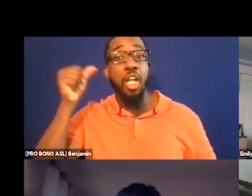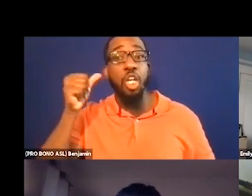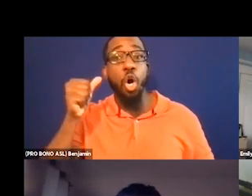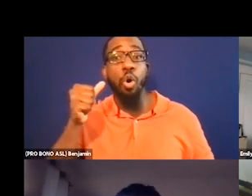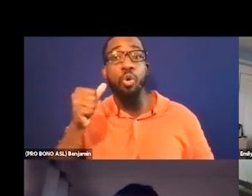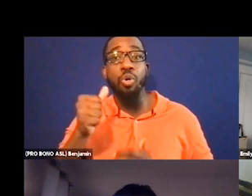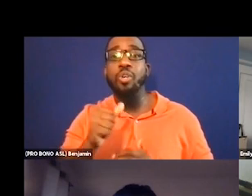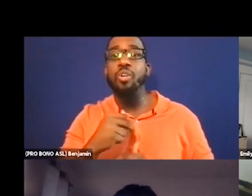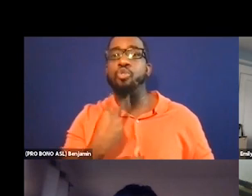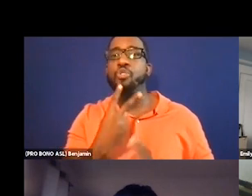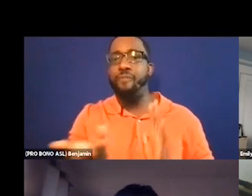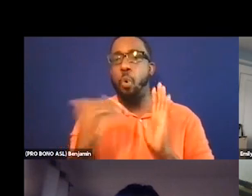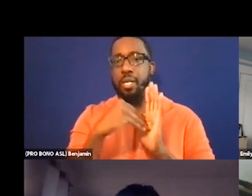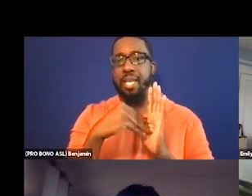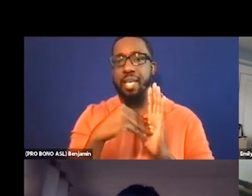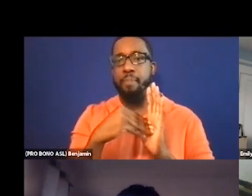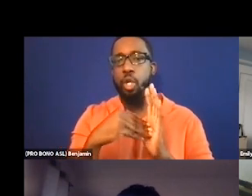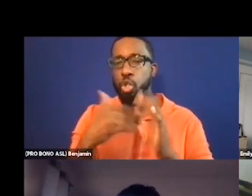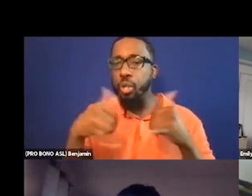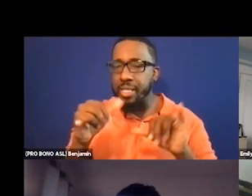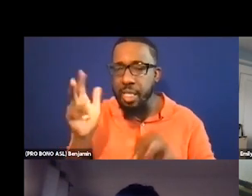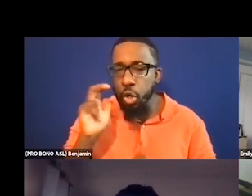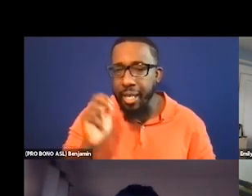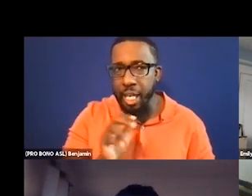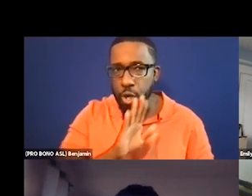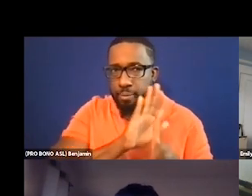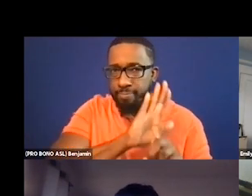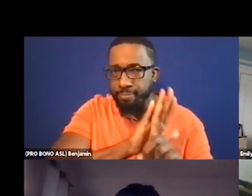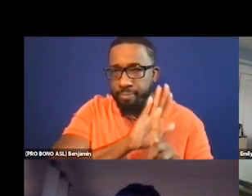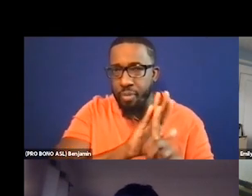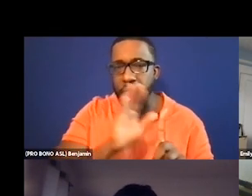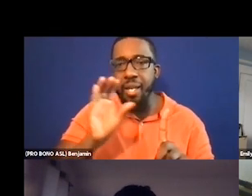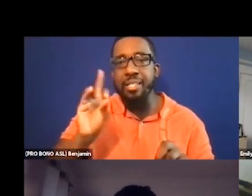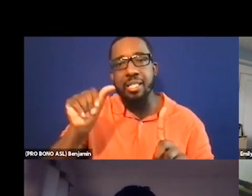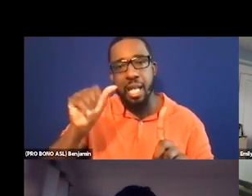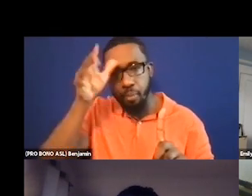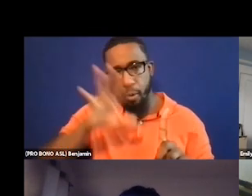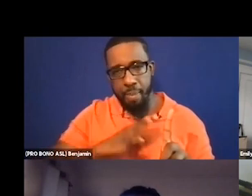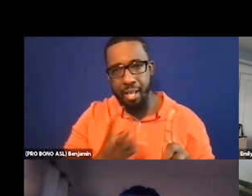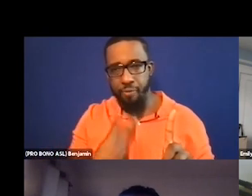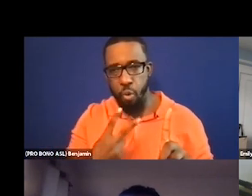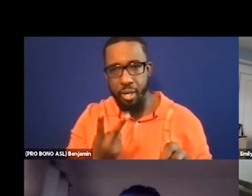his intonation was in the background. So sound levels are so crucial and having an audio